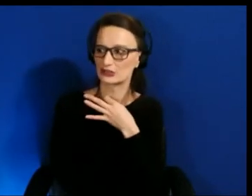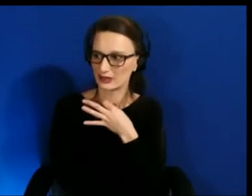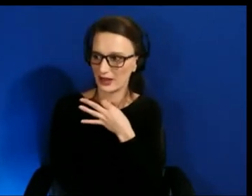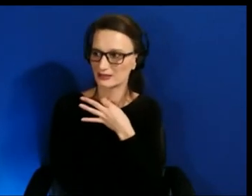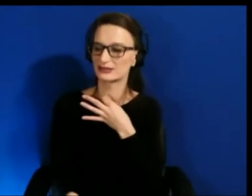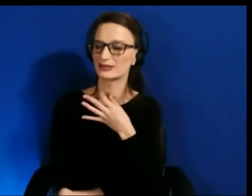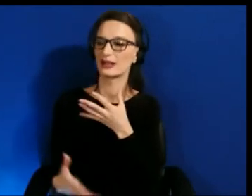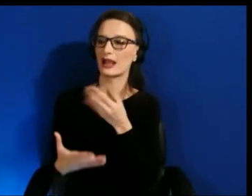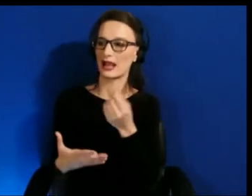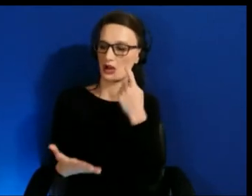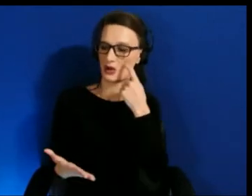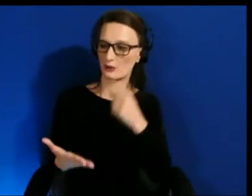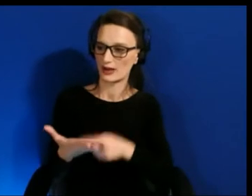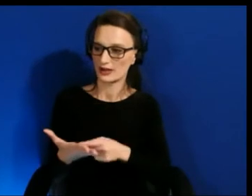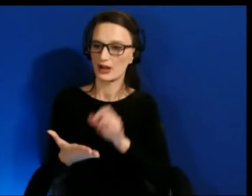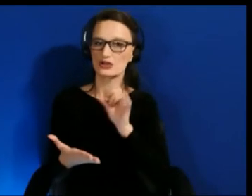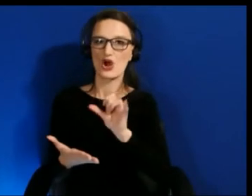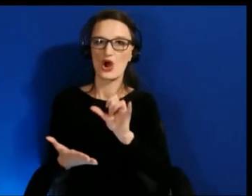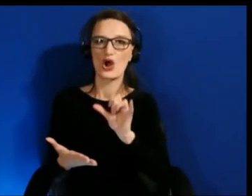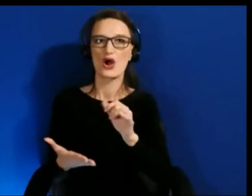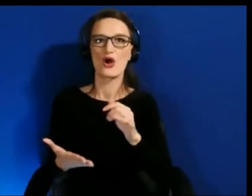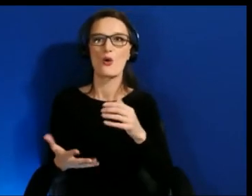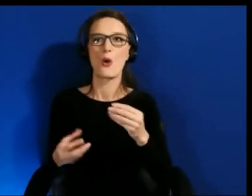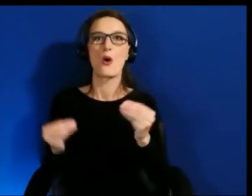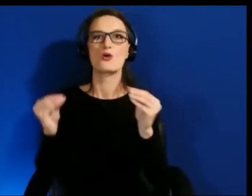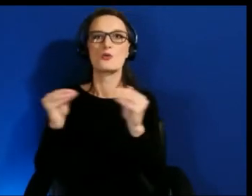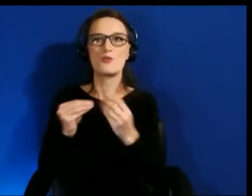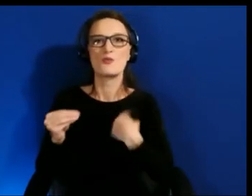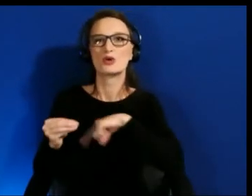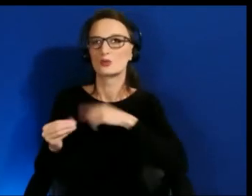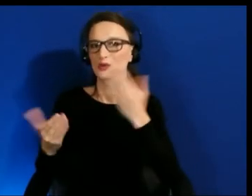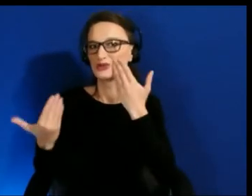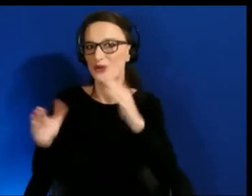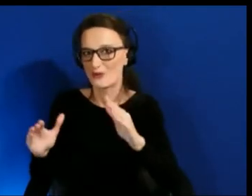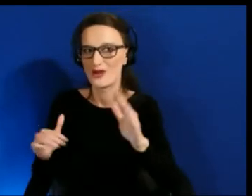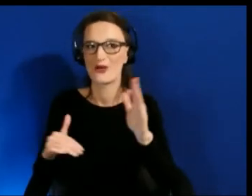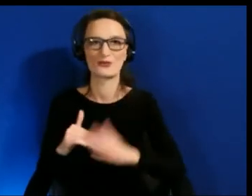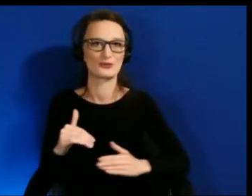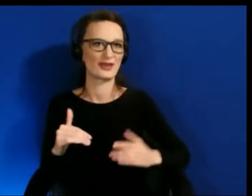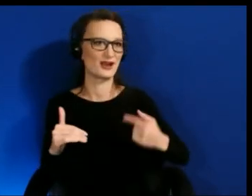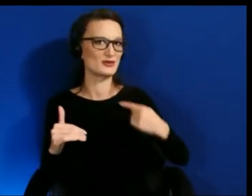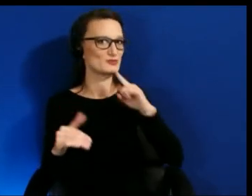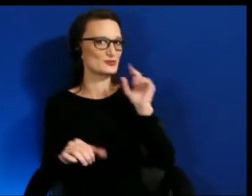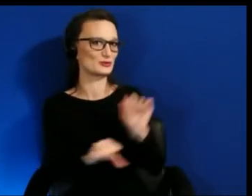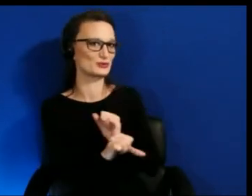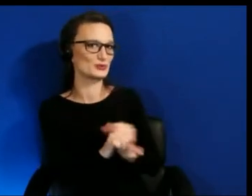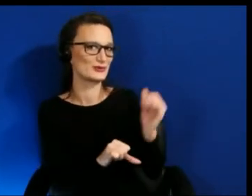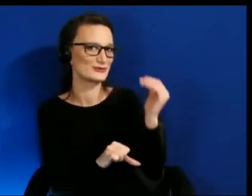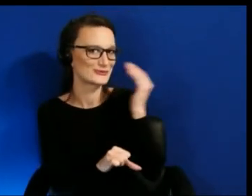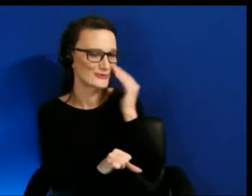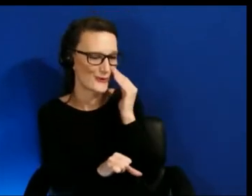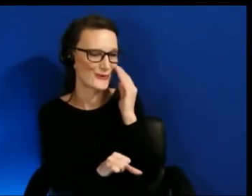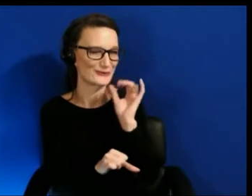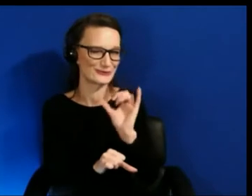do know is what keeps us reaching and learning, and progressing fast, and bringing more people in is equally so important